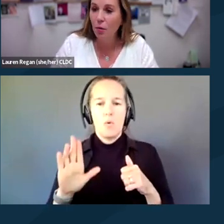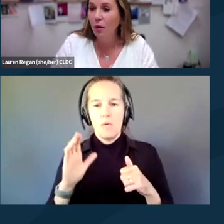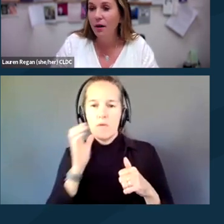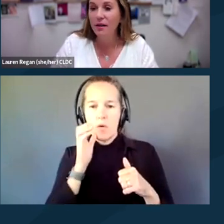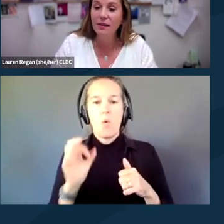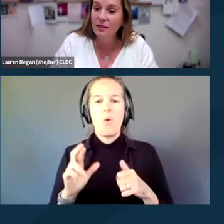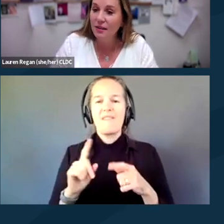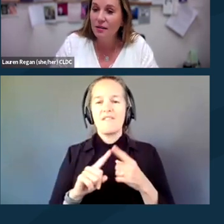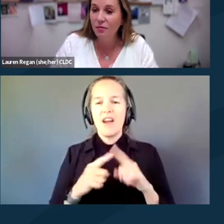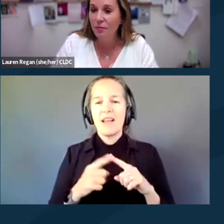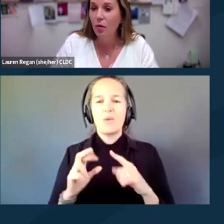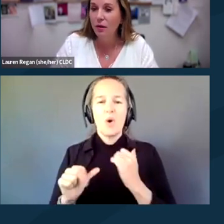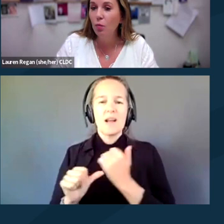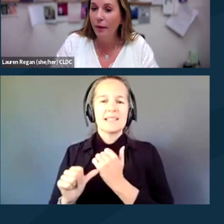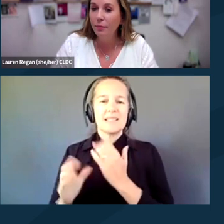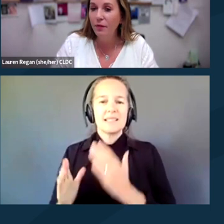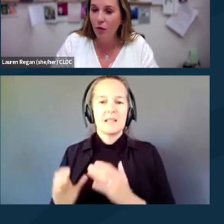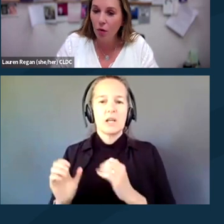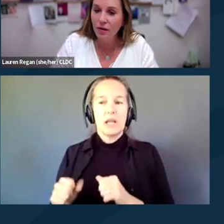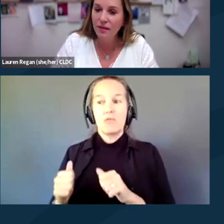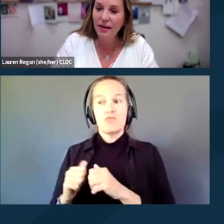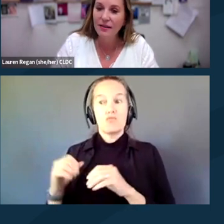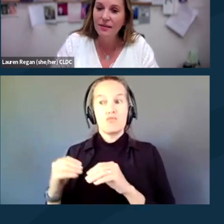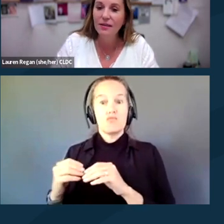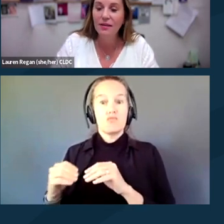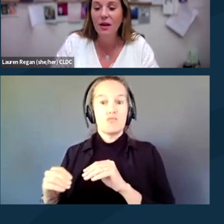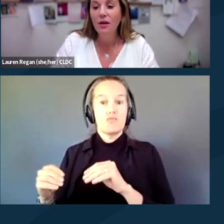or assistant remotely wipe your phone. In that instance,